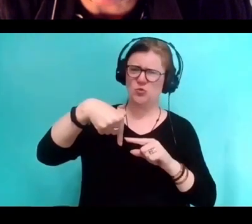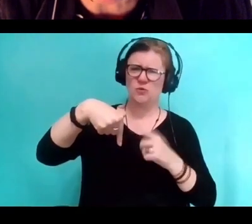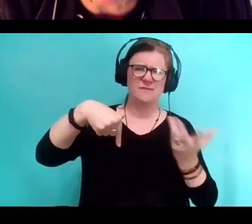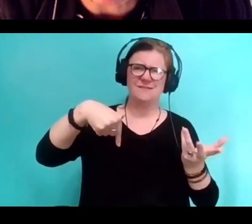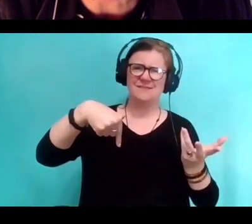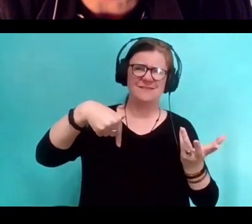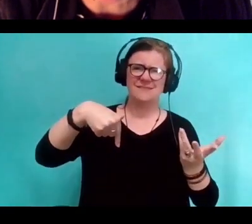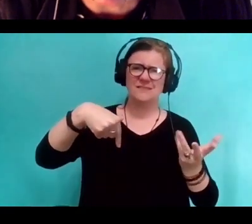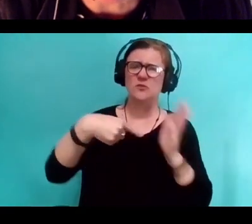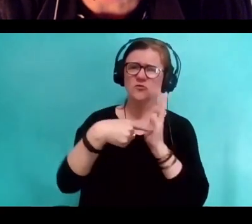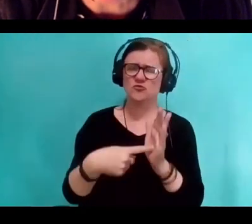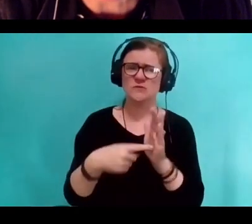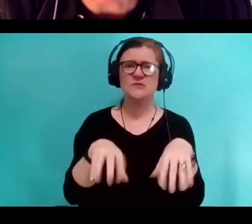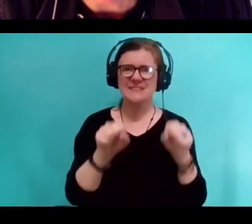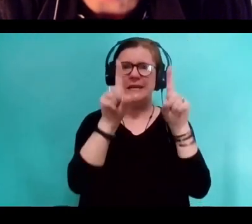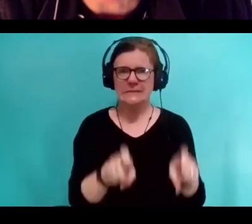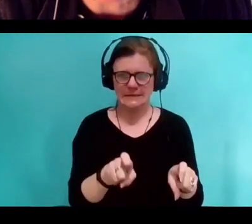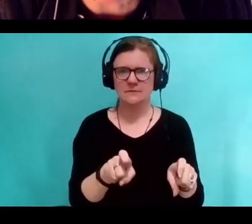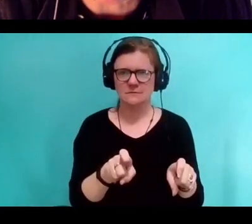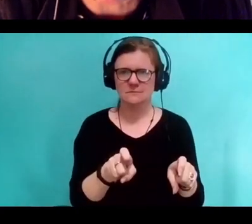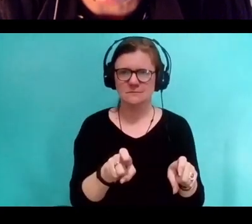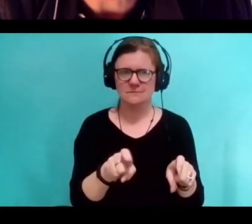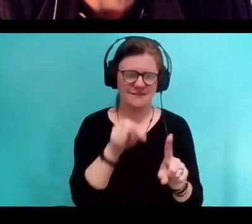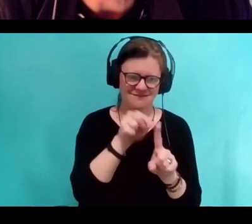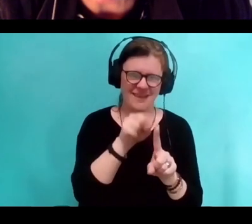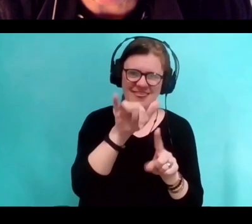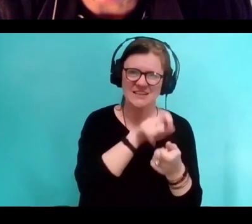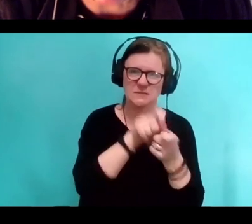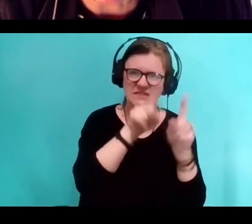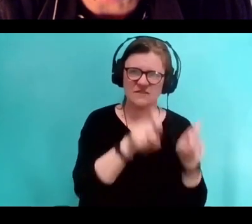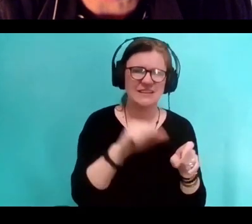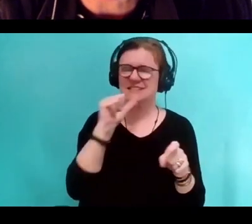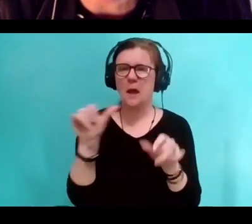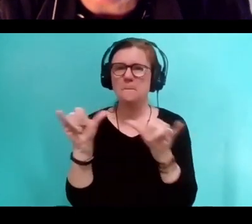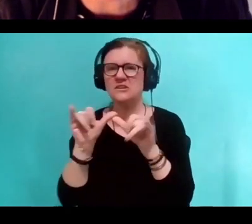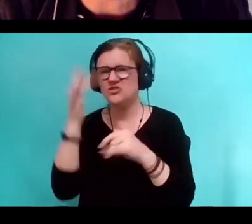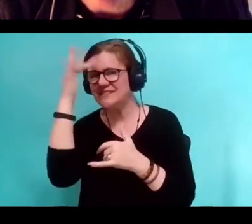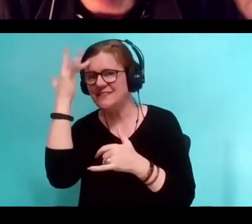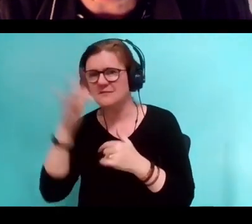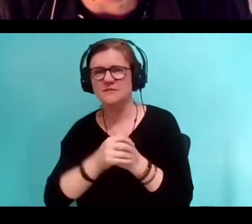is your ability to do well or not at IQ tests, it's not a measure of intelligence is only a measure